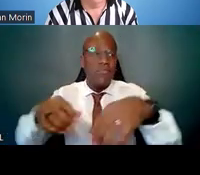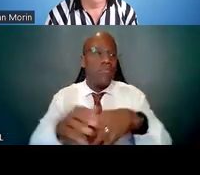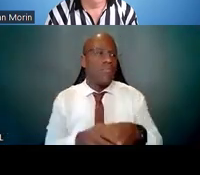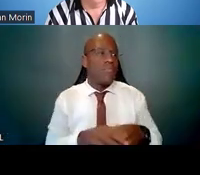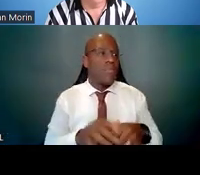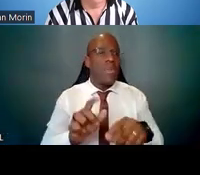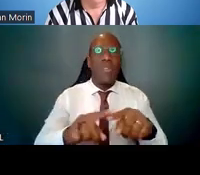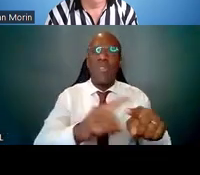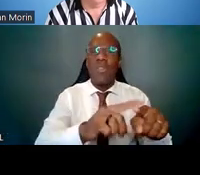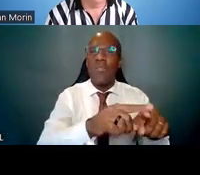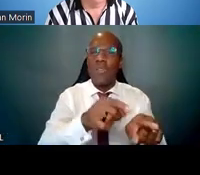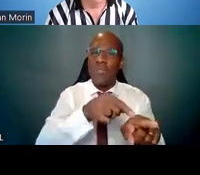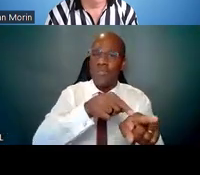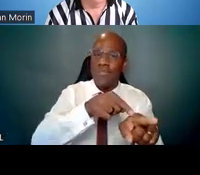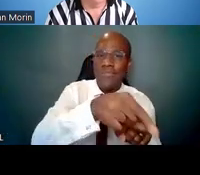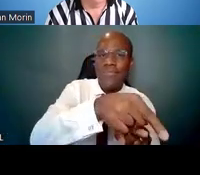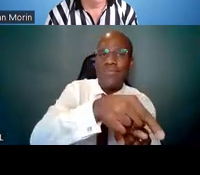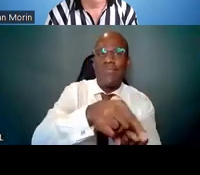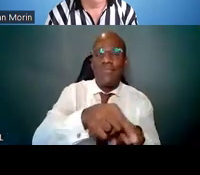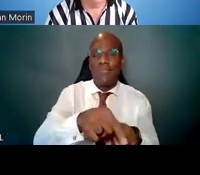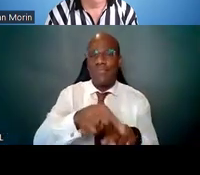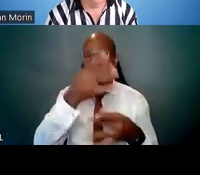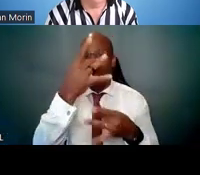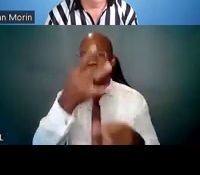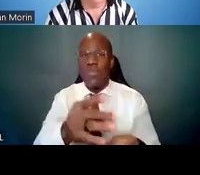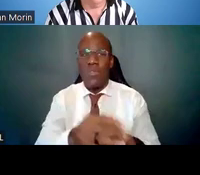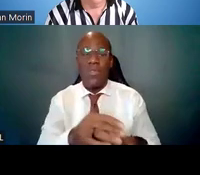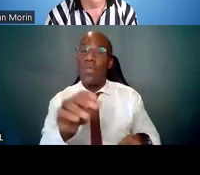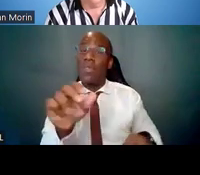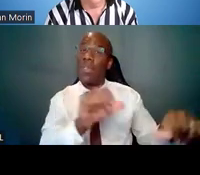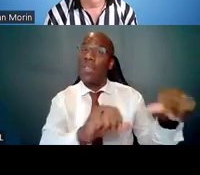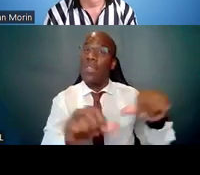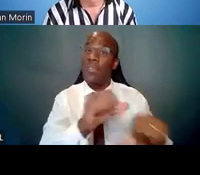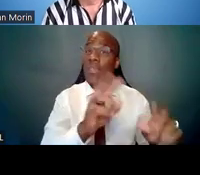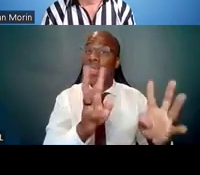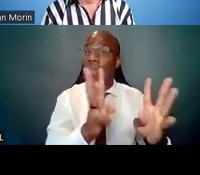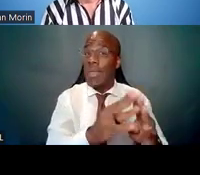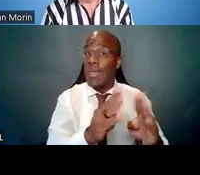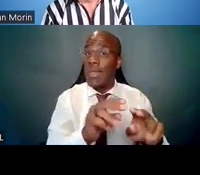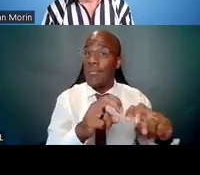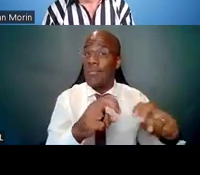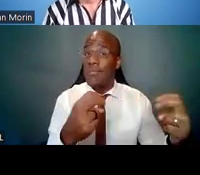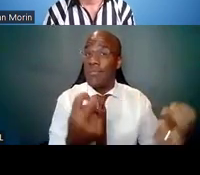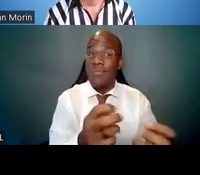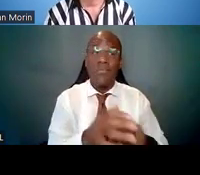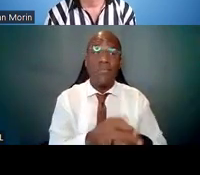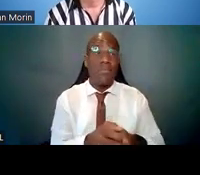In addition scientific meetings, scientific discussions -- not to just know that these things exist,